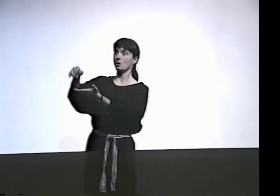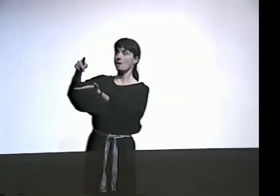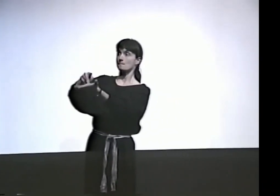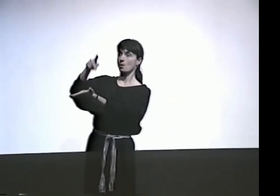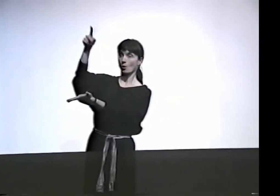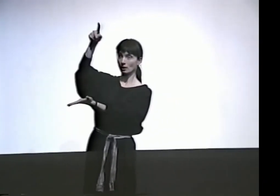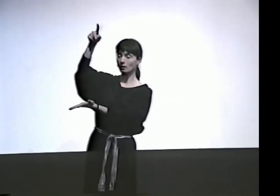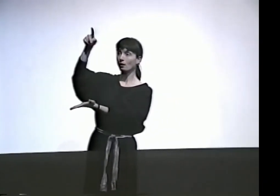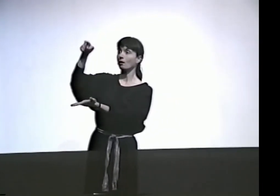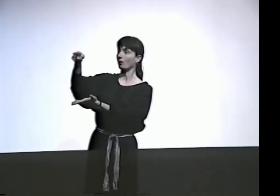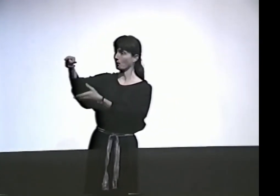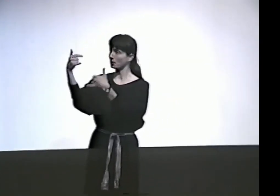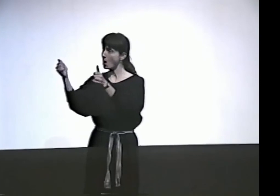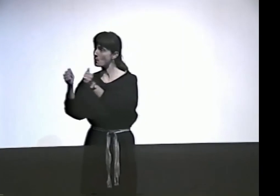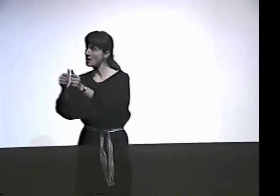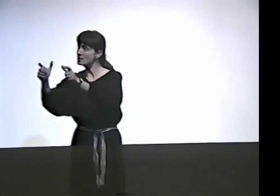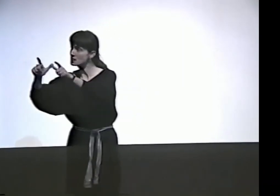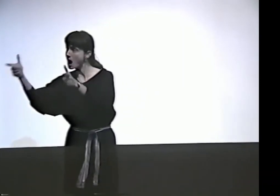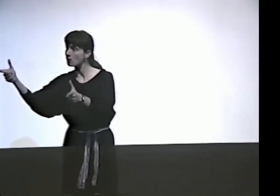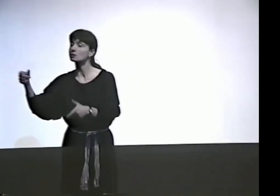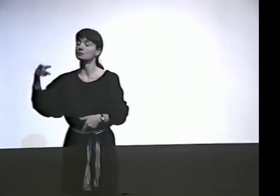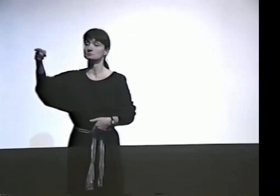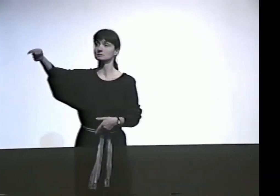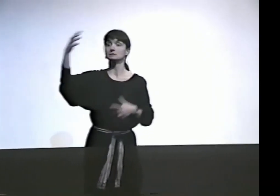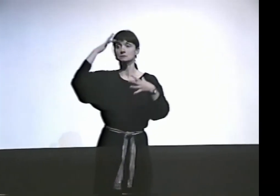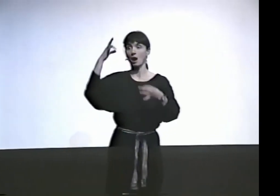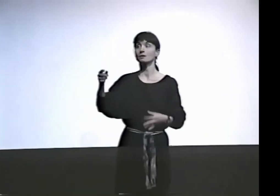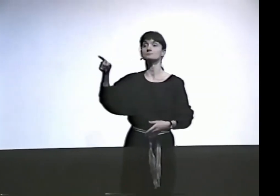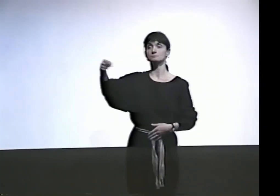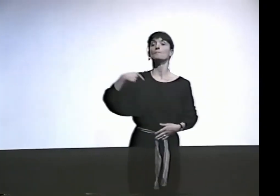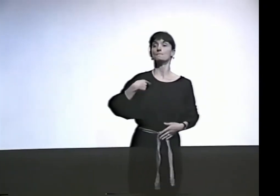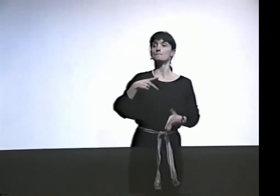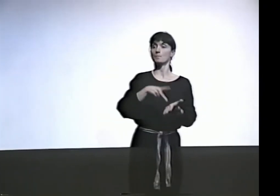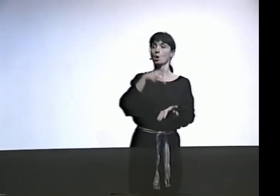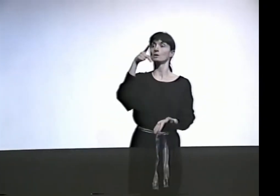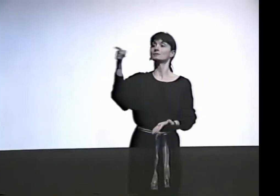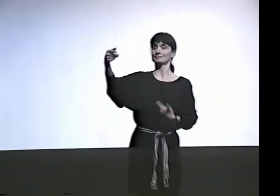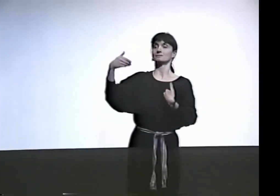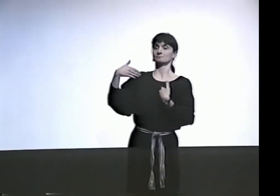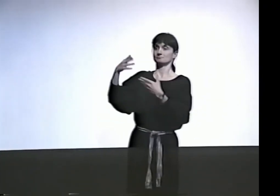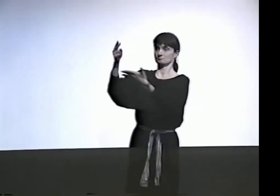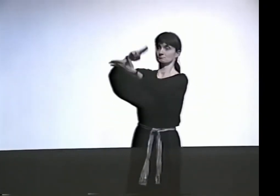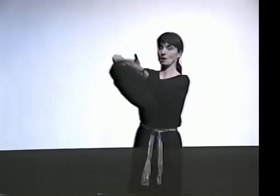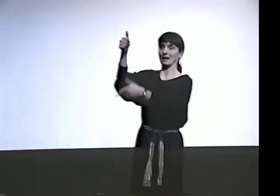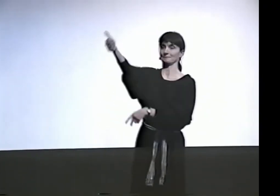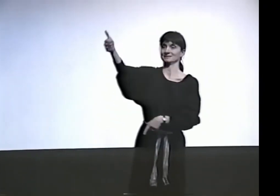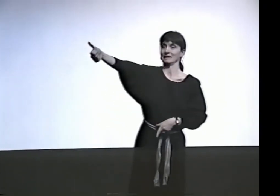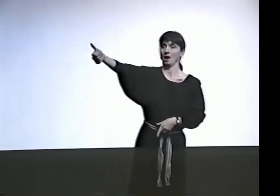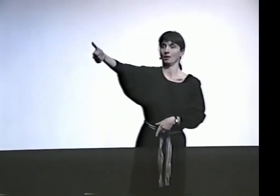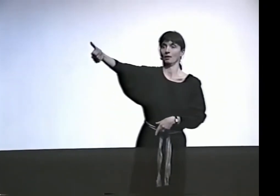OK, WHAT I'M SAYING IS THAT IF A PERSON LABELS THEMSELVES AS A PERSON